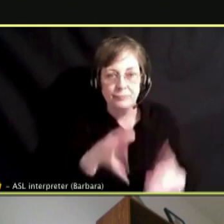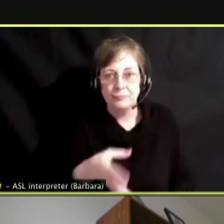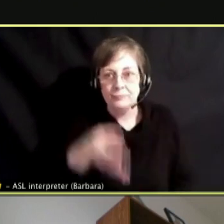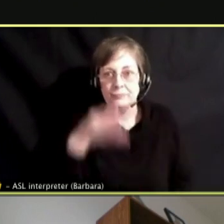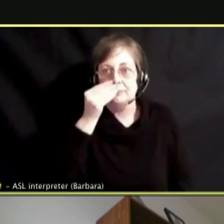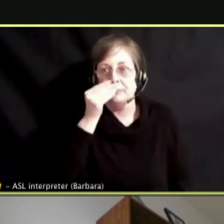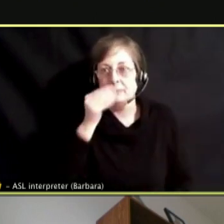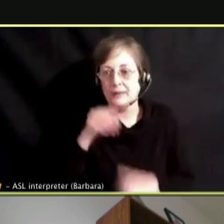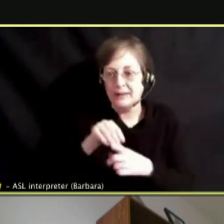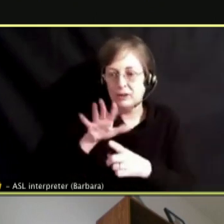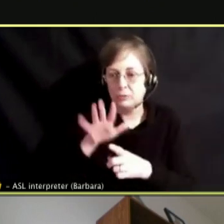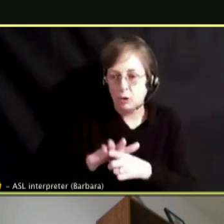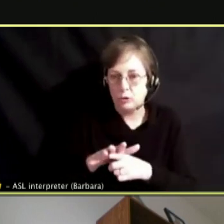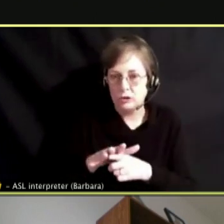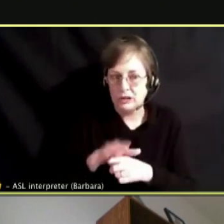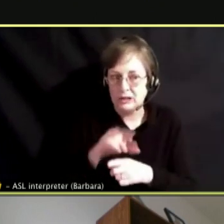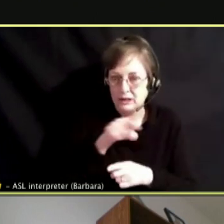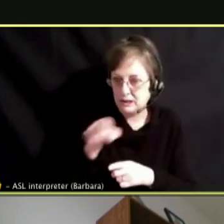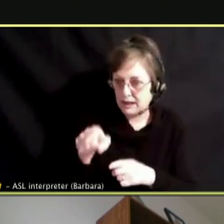BEING AFFECTED?